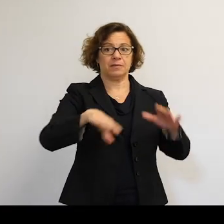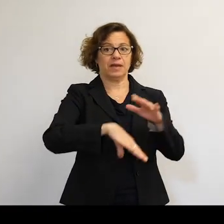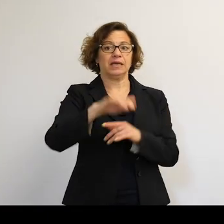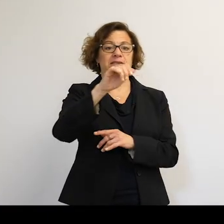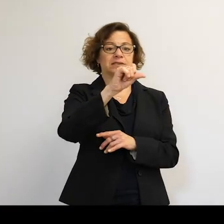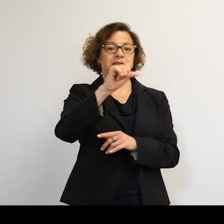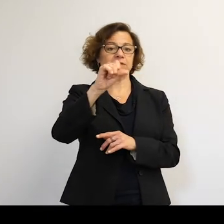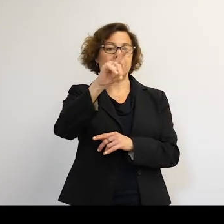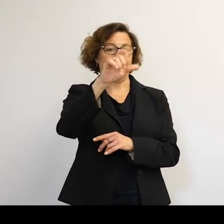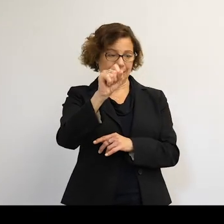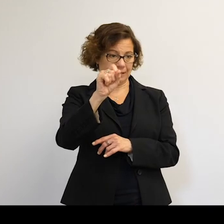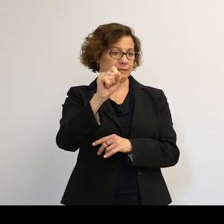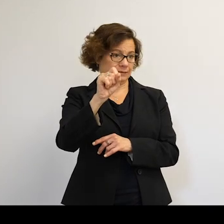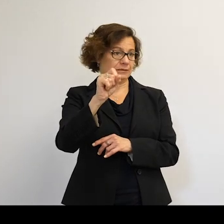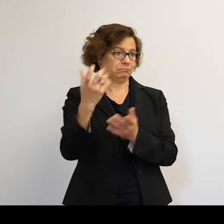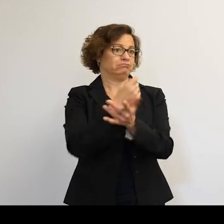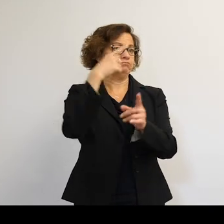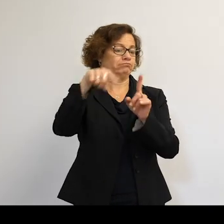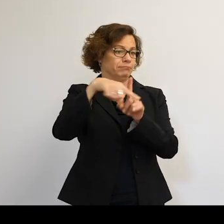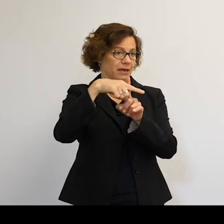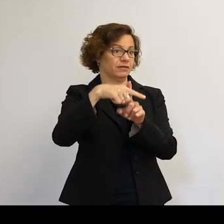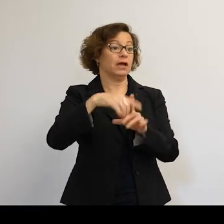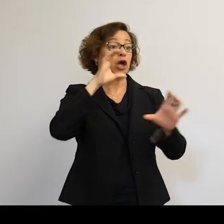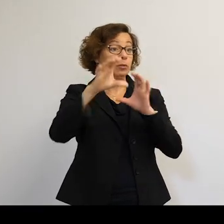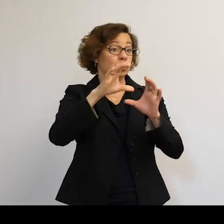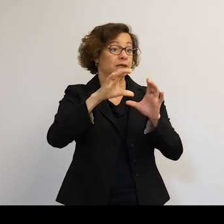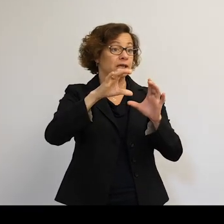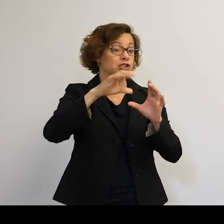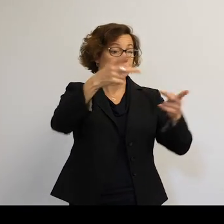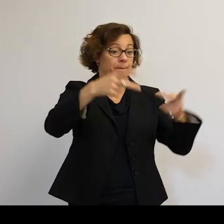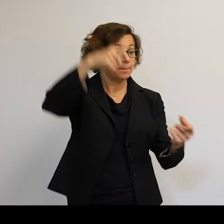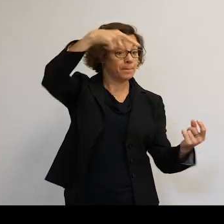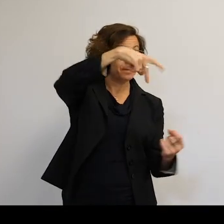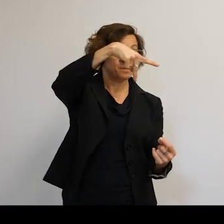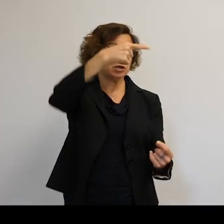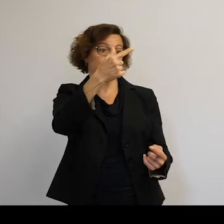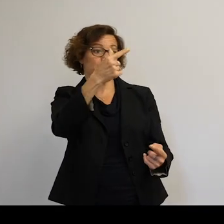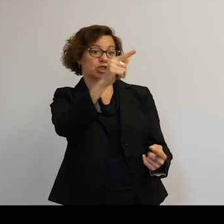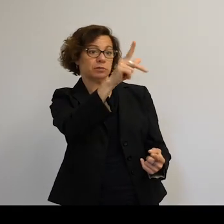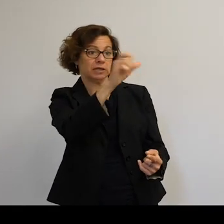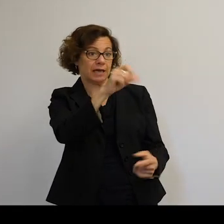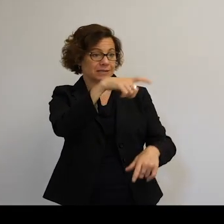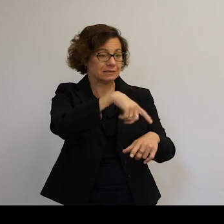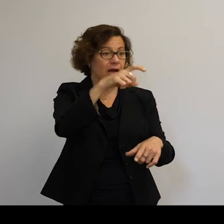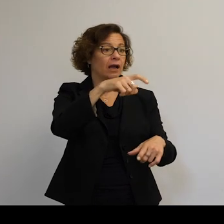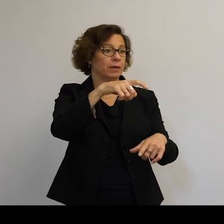for communication, for positioning, for timing. So lots of unintended dependencies